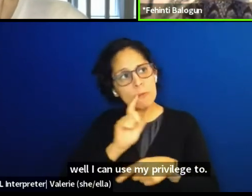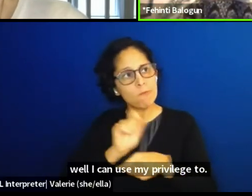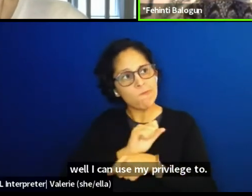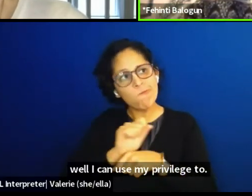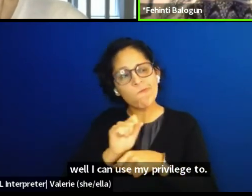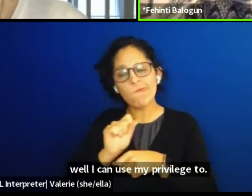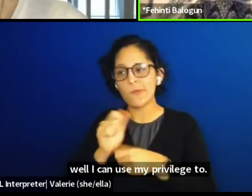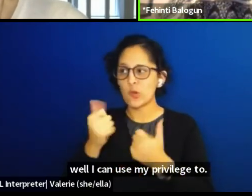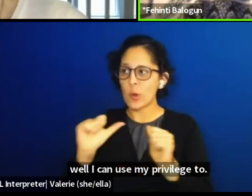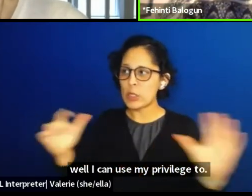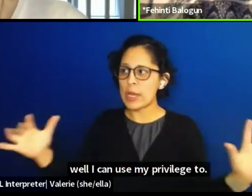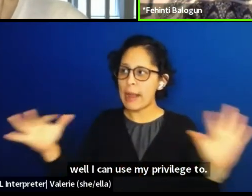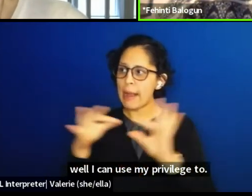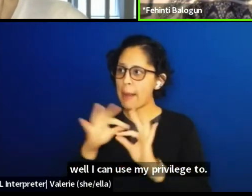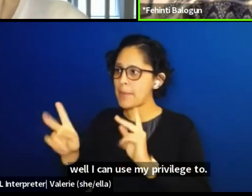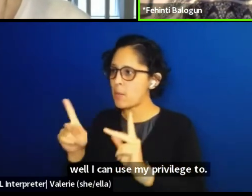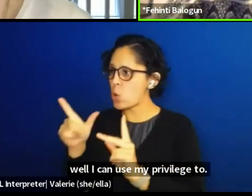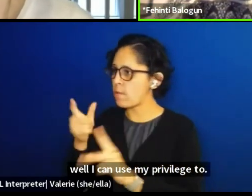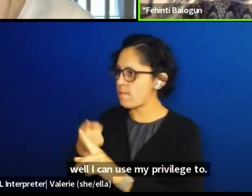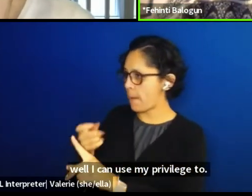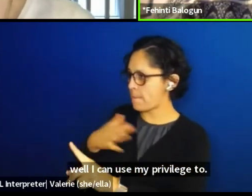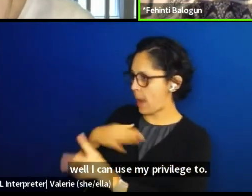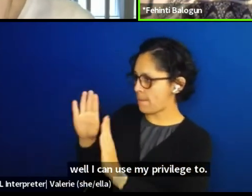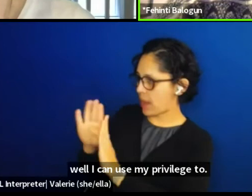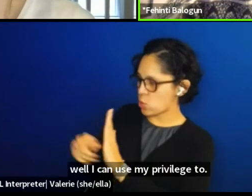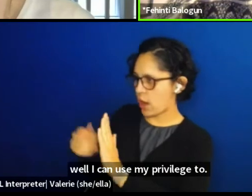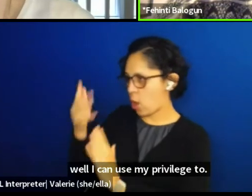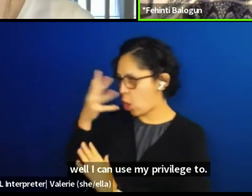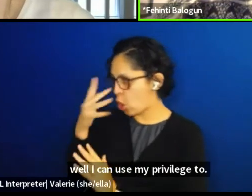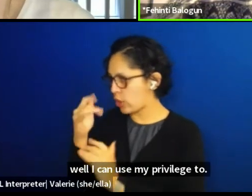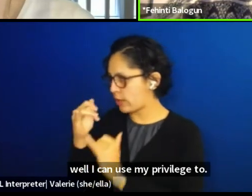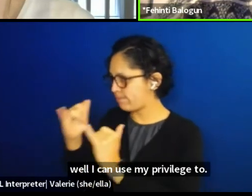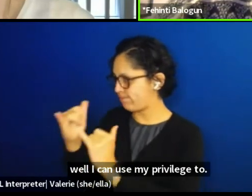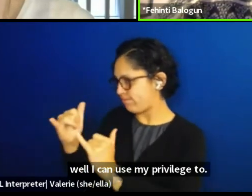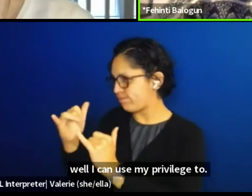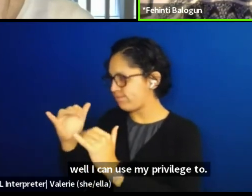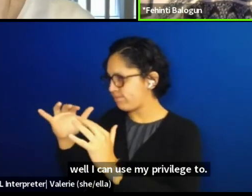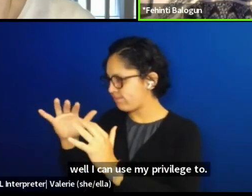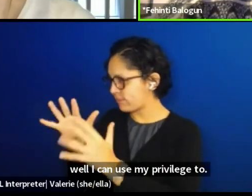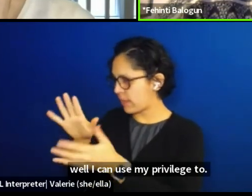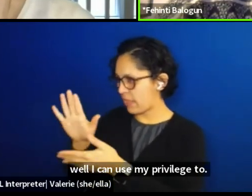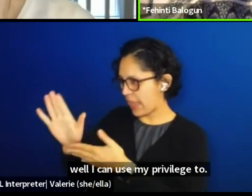I can talk to people that look like me, if you like me and I can also make a piece of work that is engaging